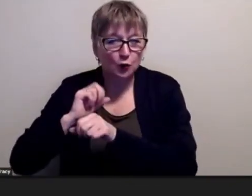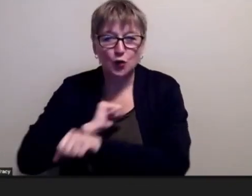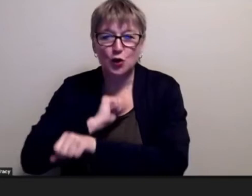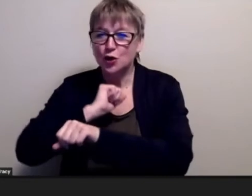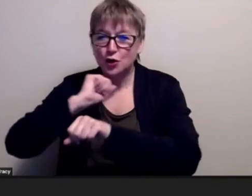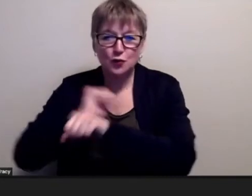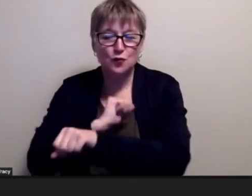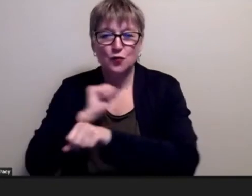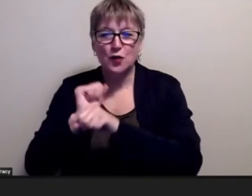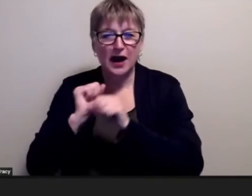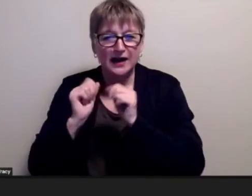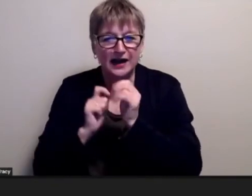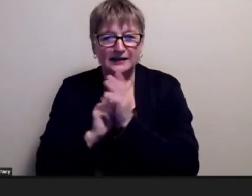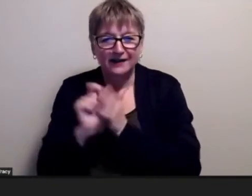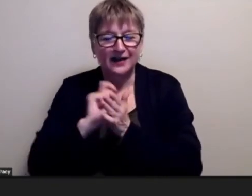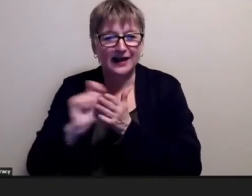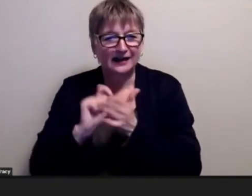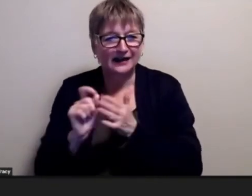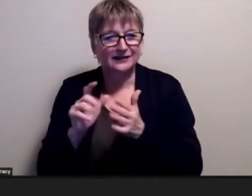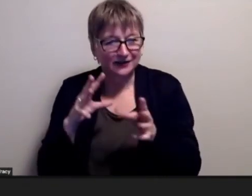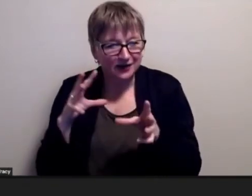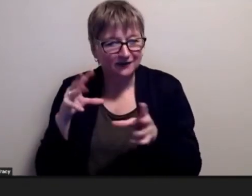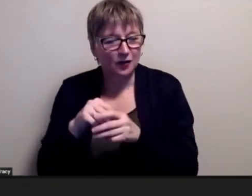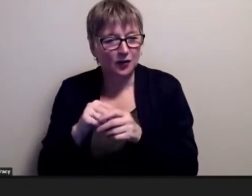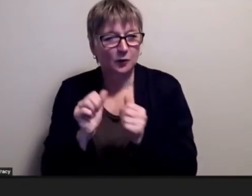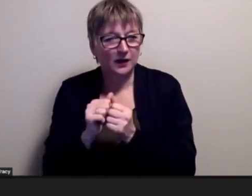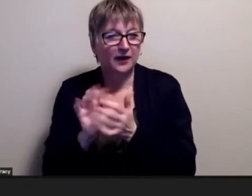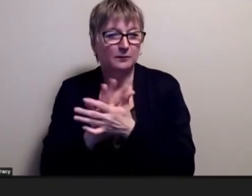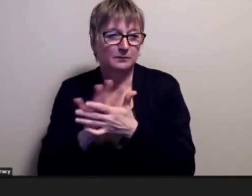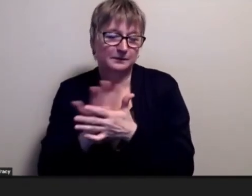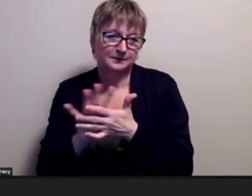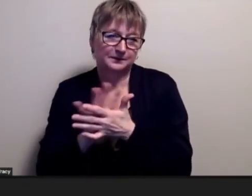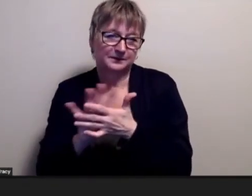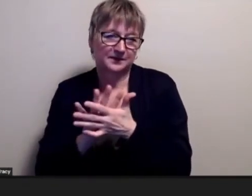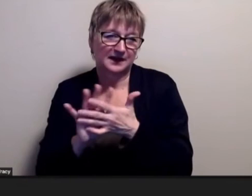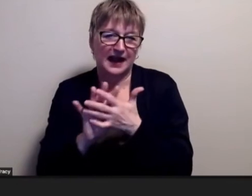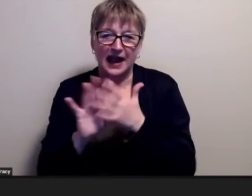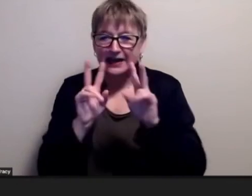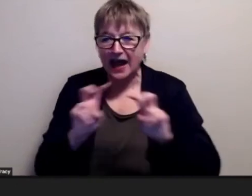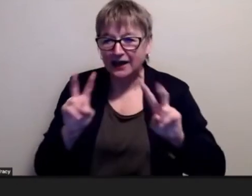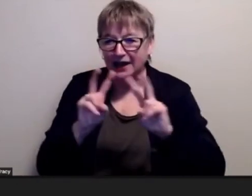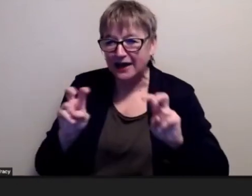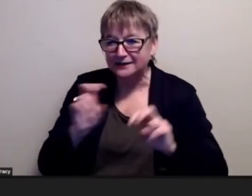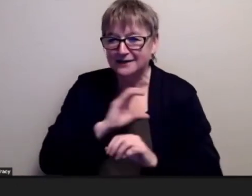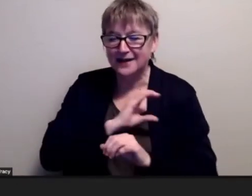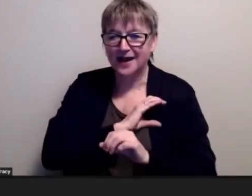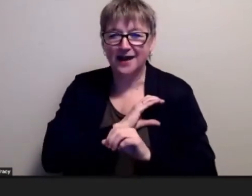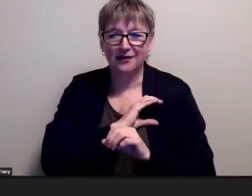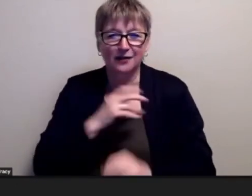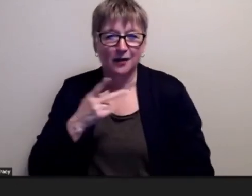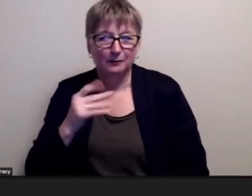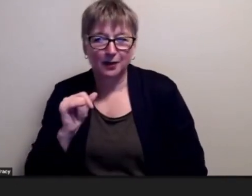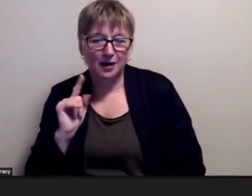been so passionately engaged with movies and analyzing character and plot and language and